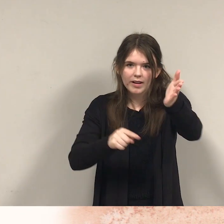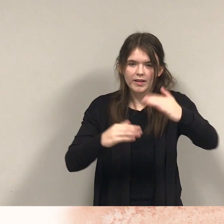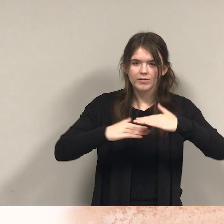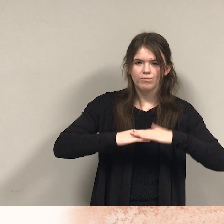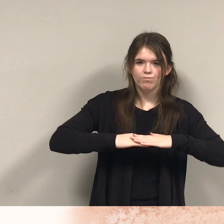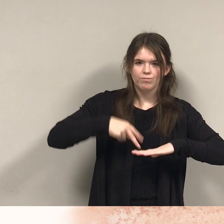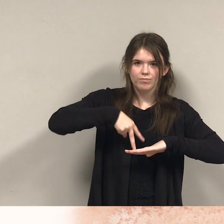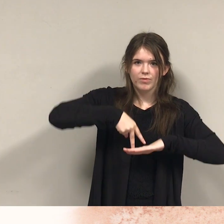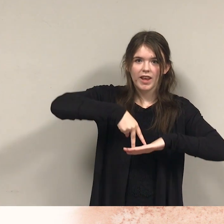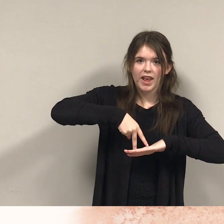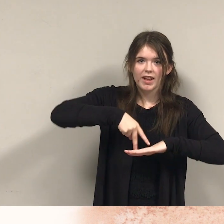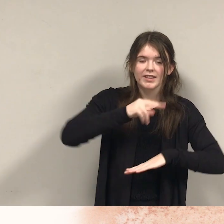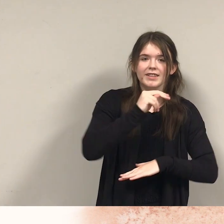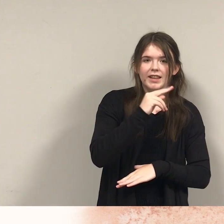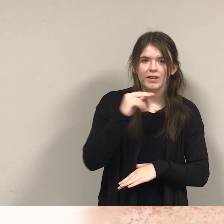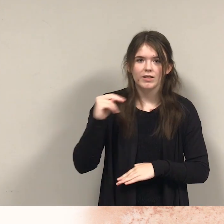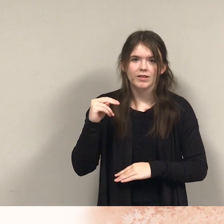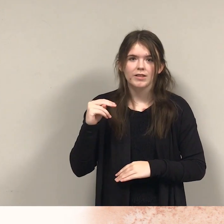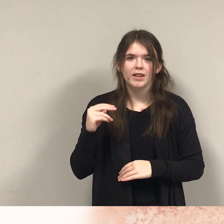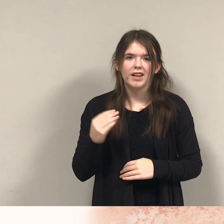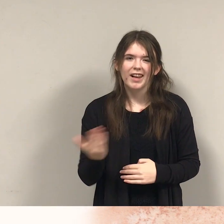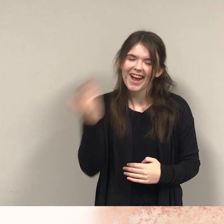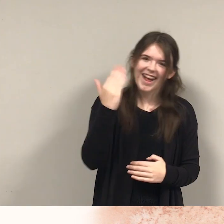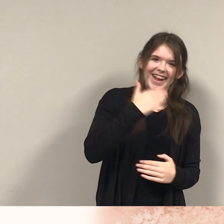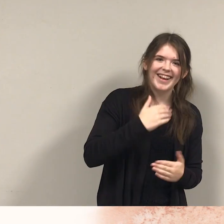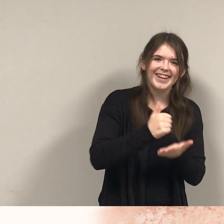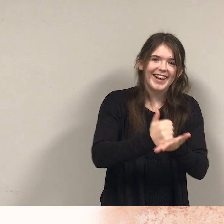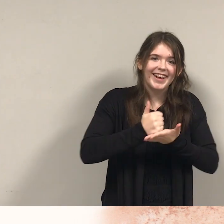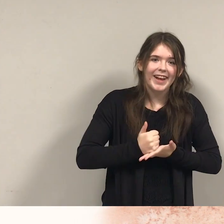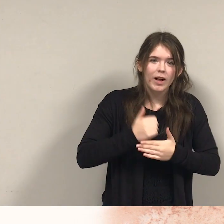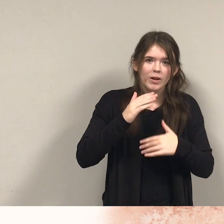"Pirate, I could use a hand building castles out of sand!"